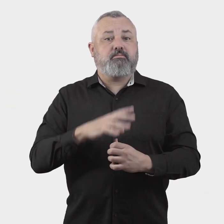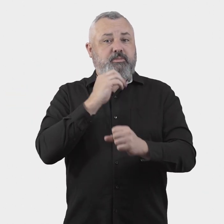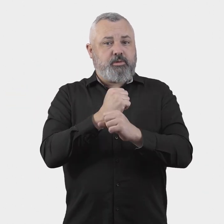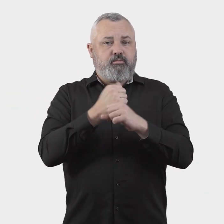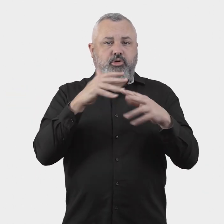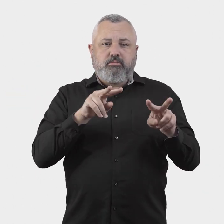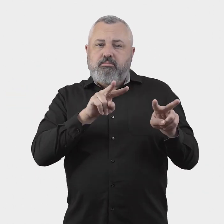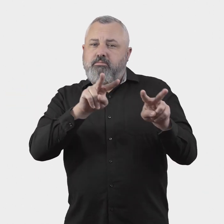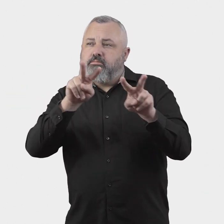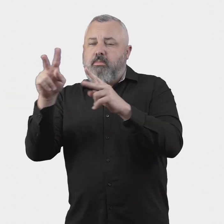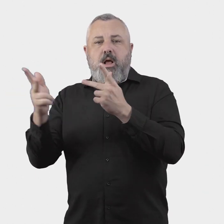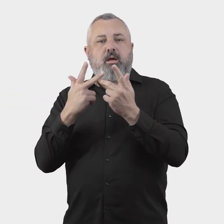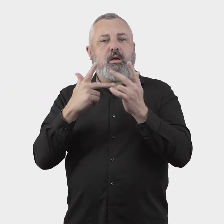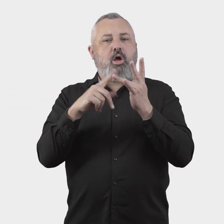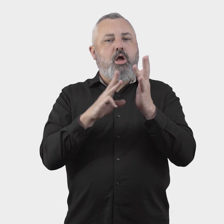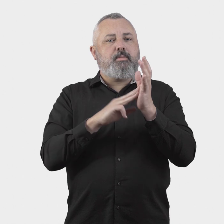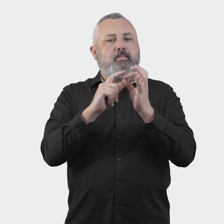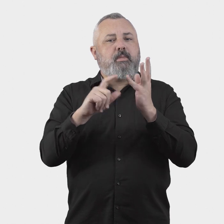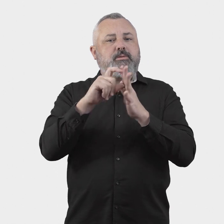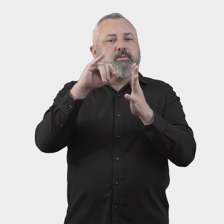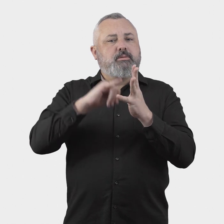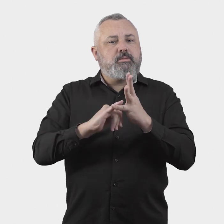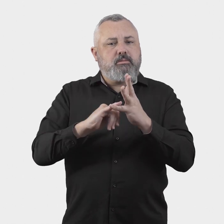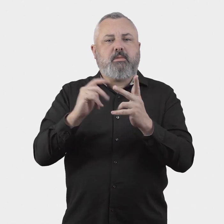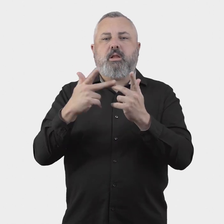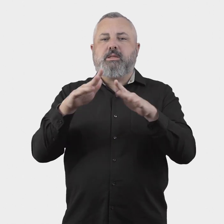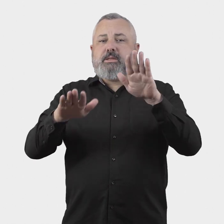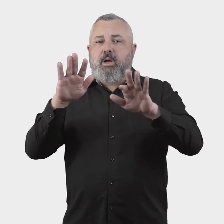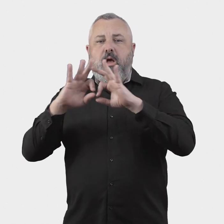The government has considered examples of complaint resolution processes adopted by other industry